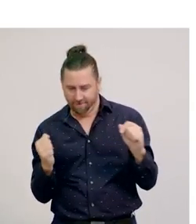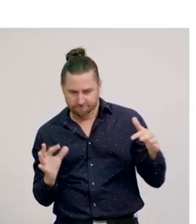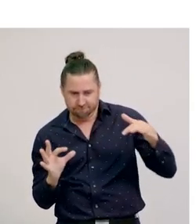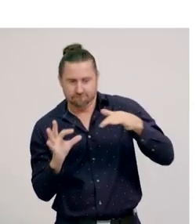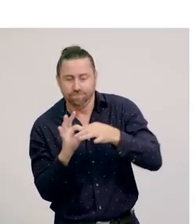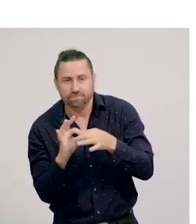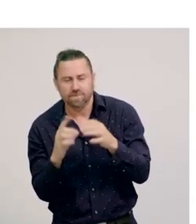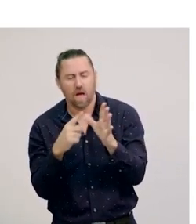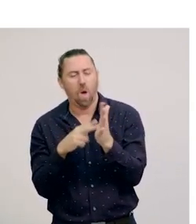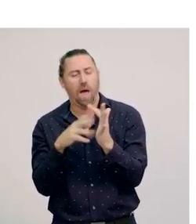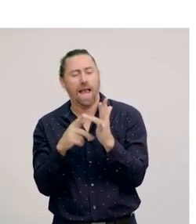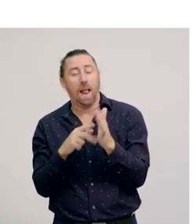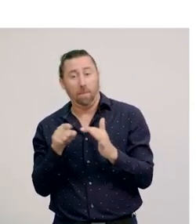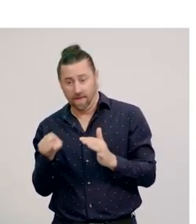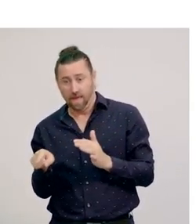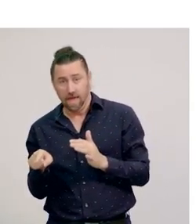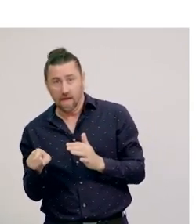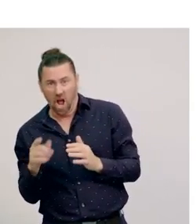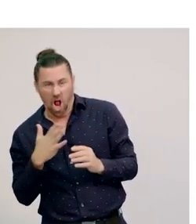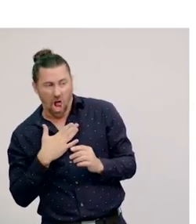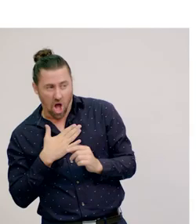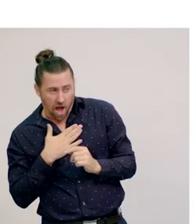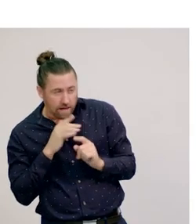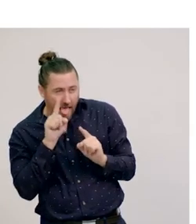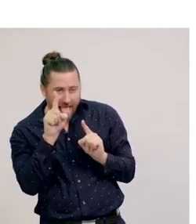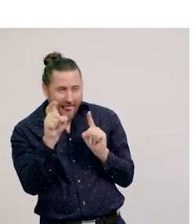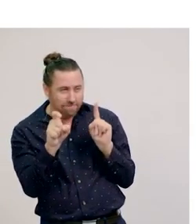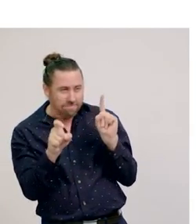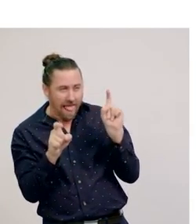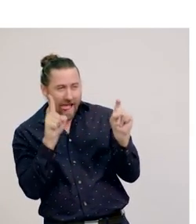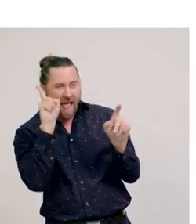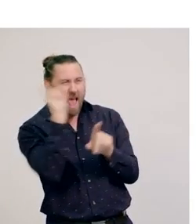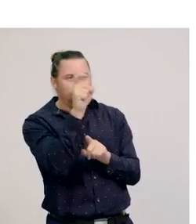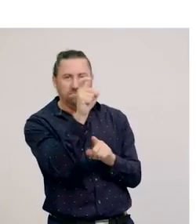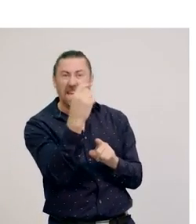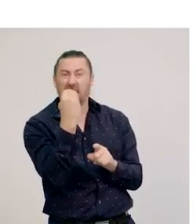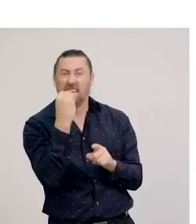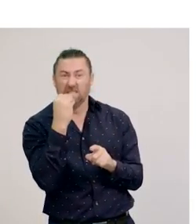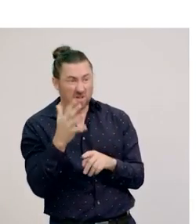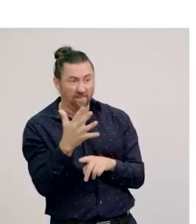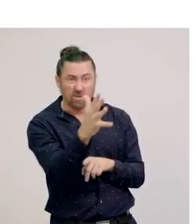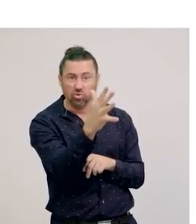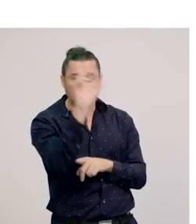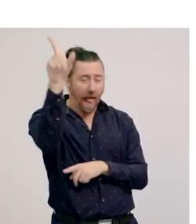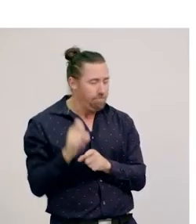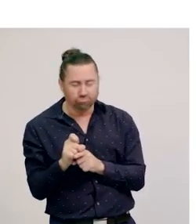Anemone are predators of fish. They use their tentacles, with stinging cells, to capture fish as they swim by.